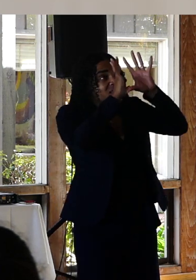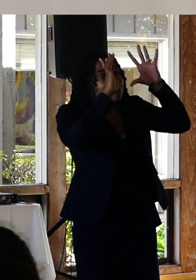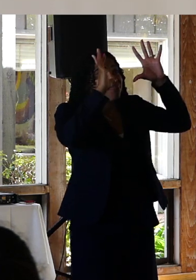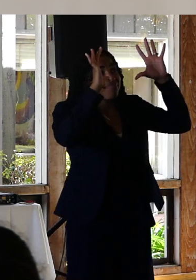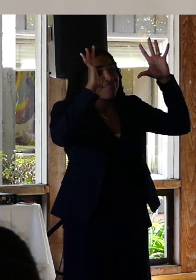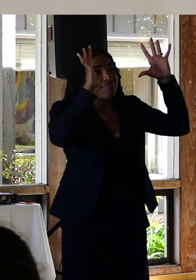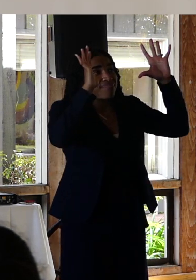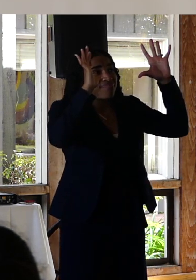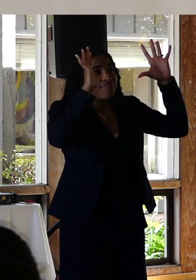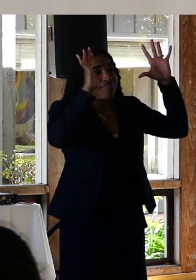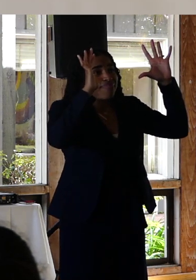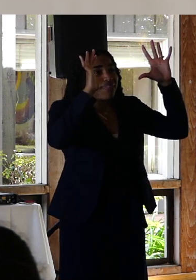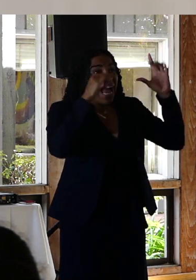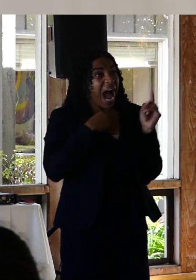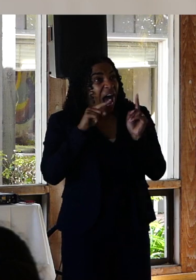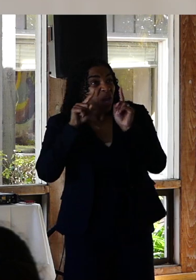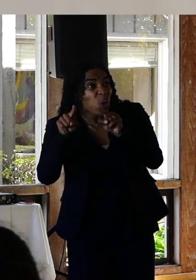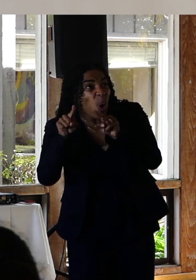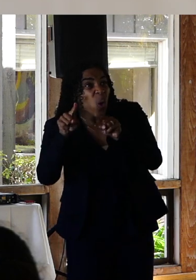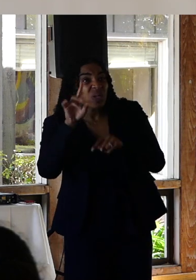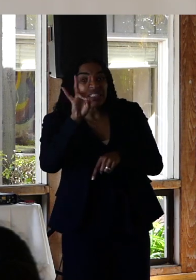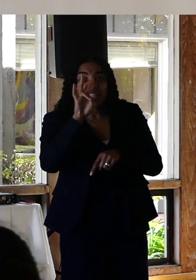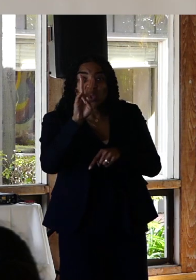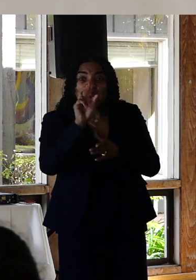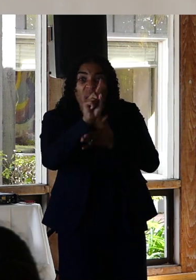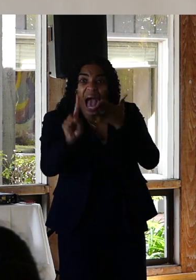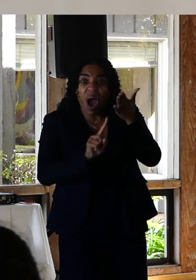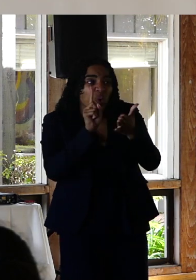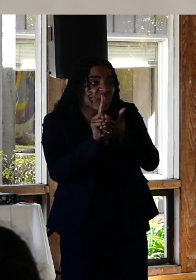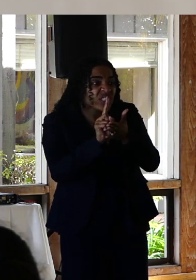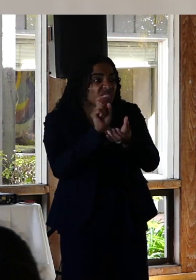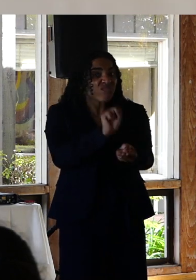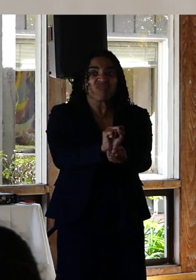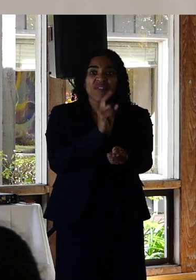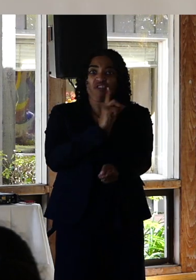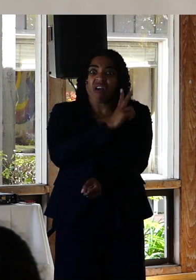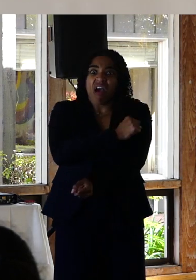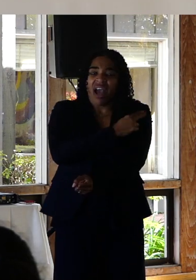risk a 72 hour hold and now take a moment and think about that the depths